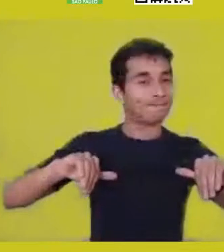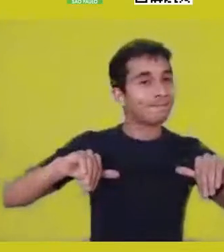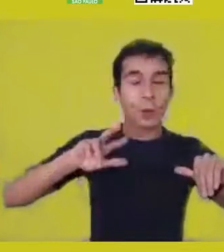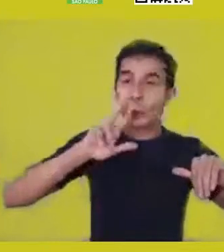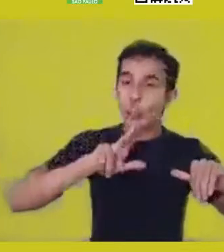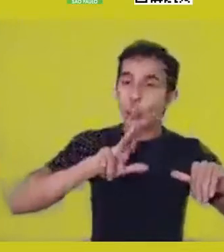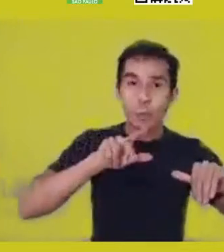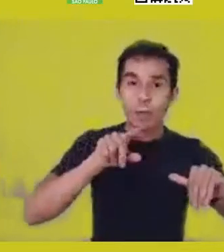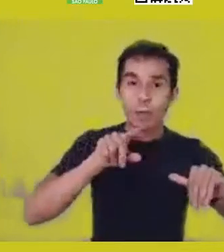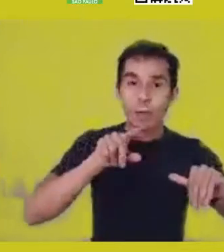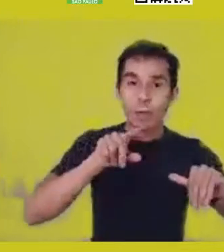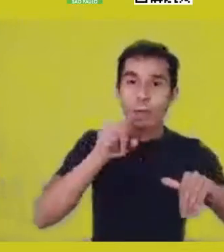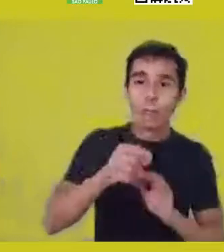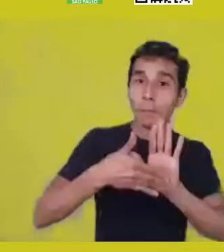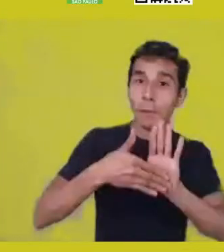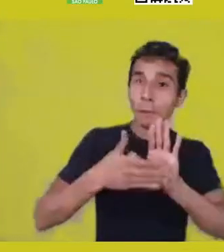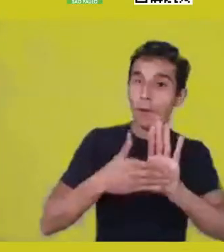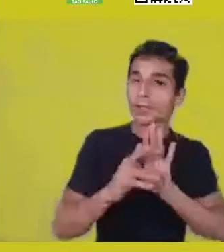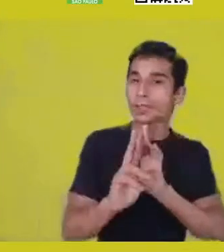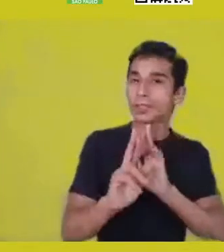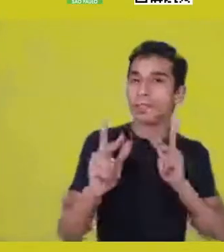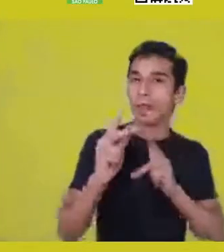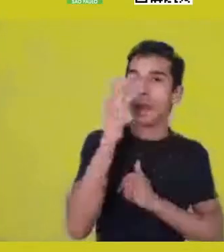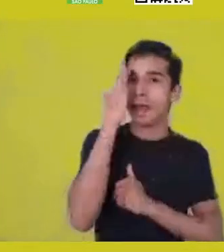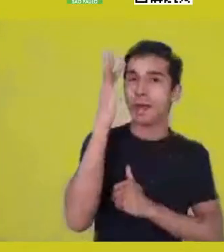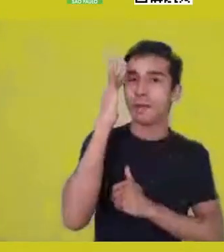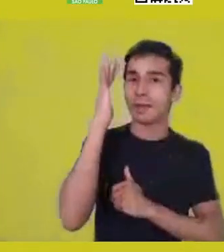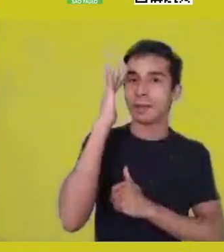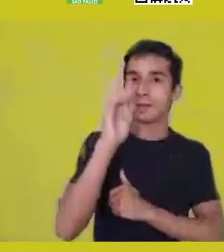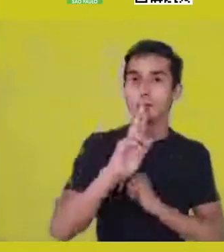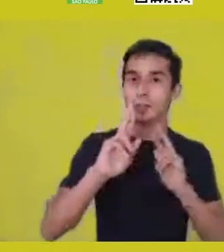And here there are two terms very important for creation,